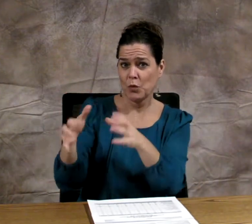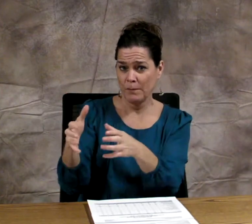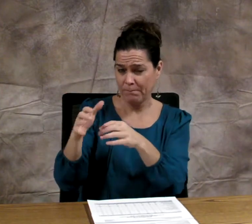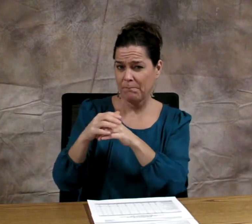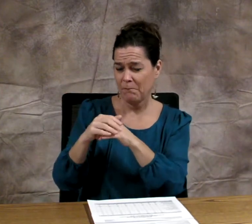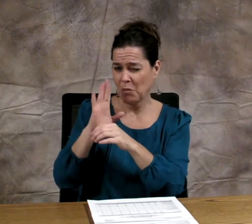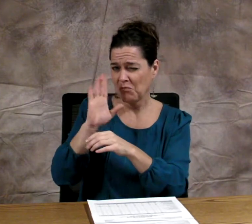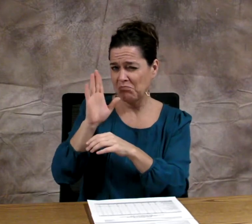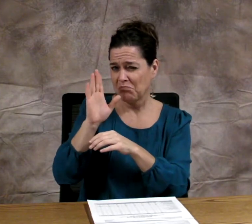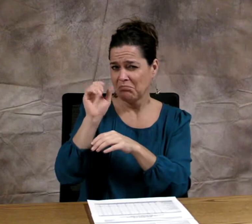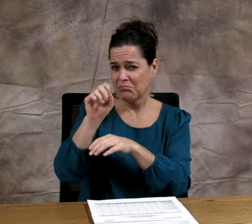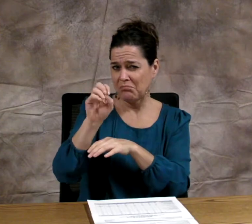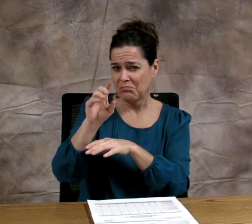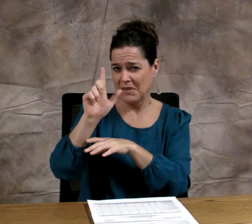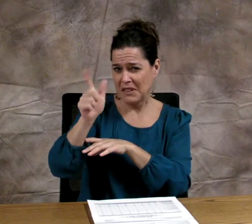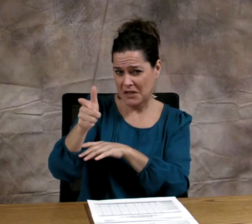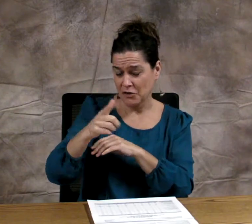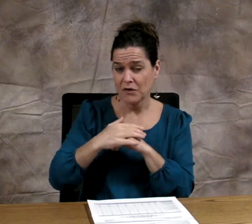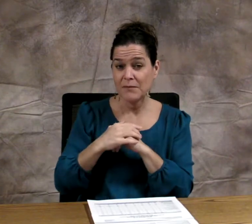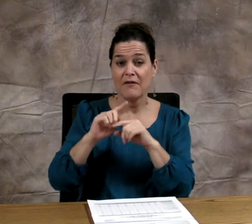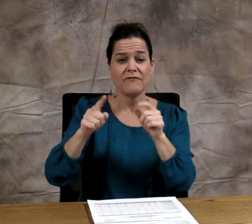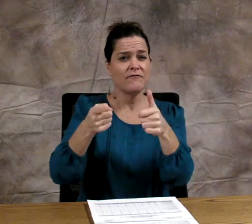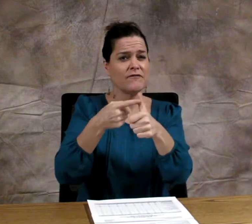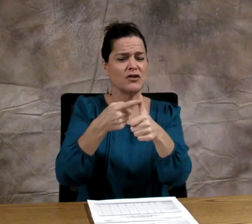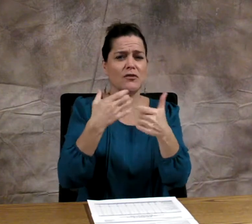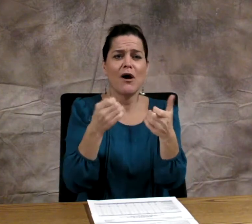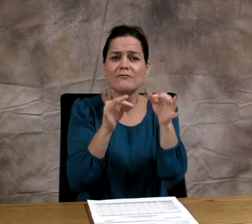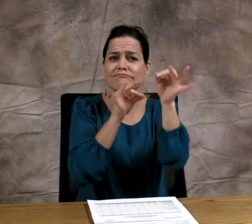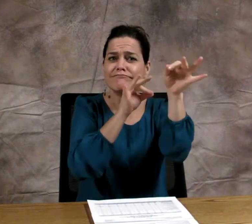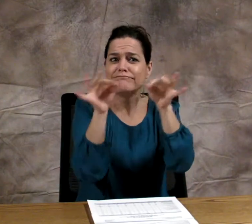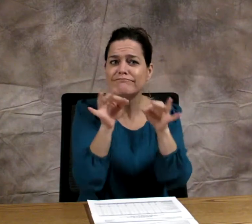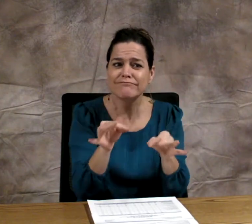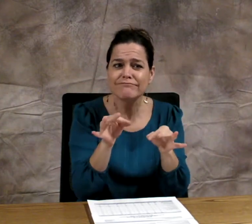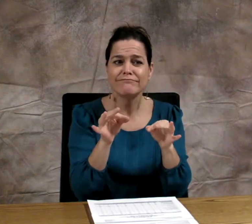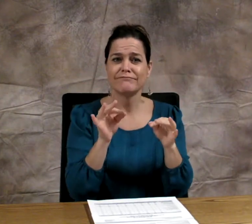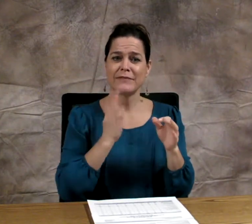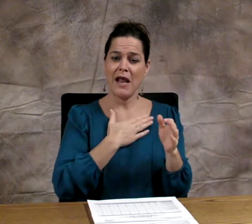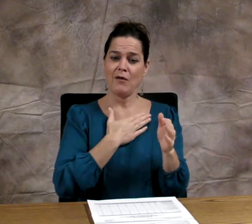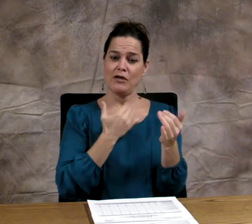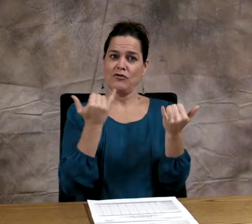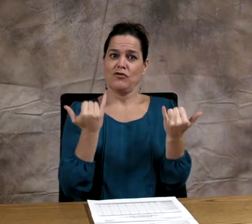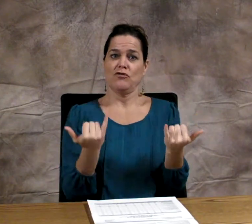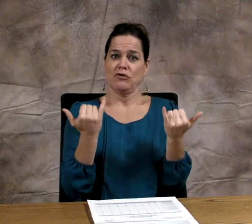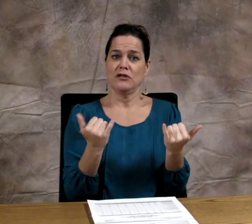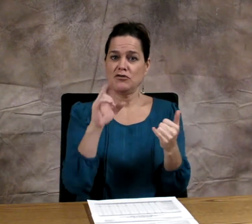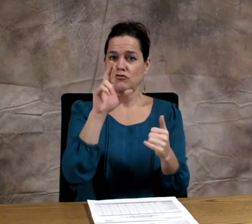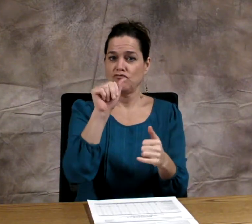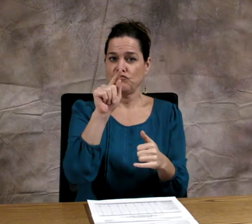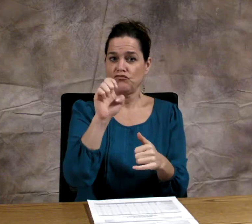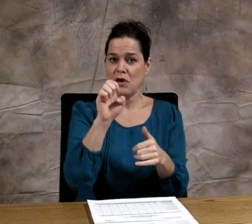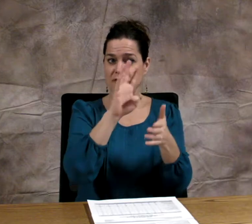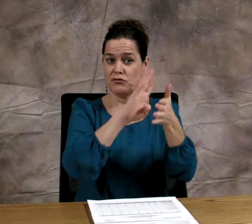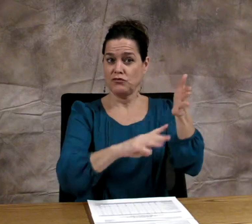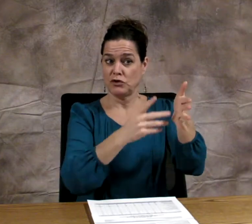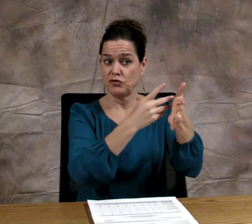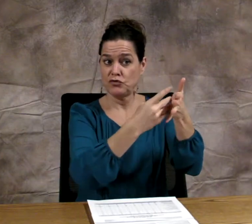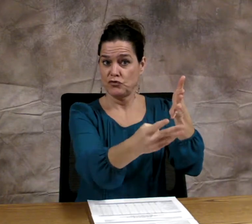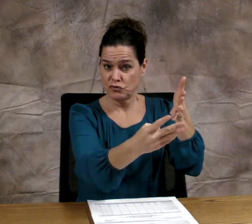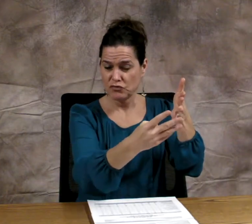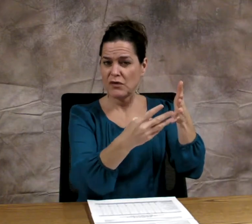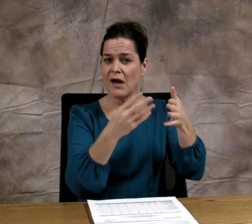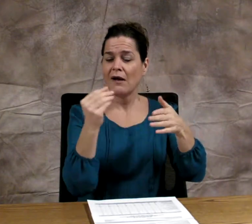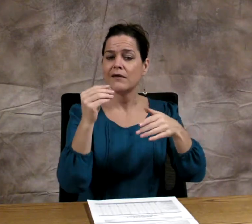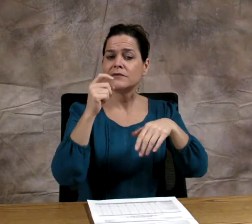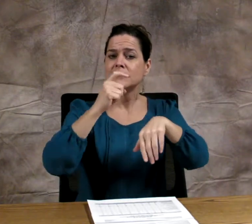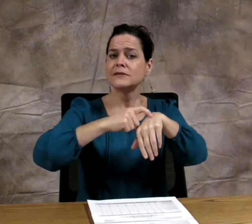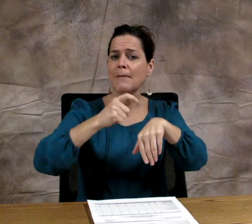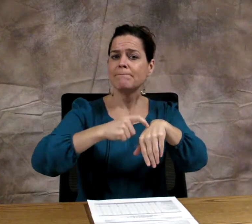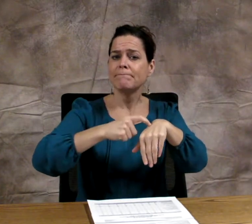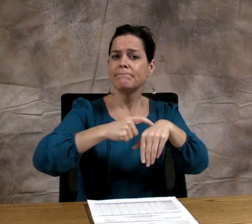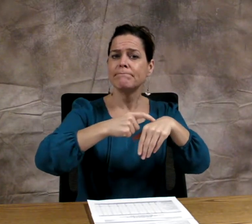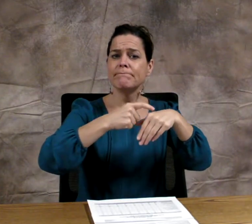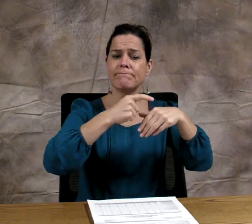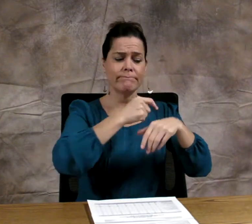work group members later but first want to explain our current rate structure and the